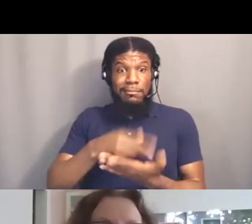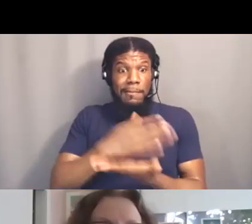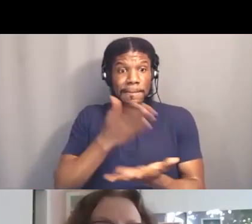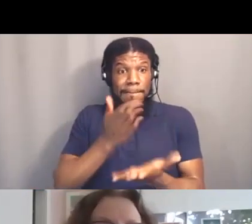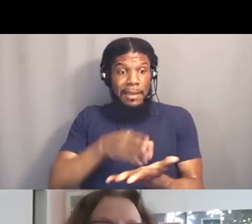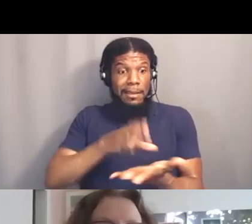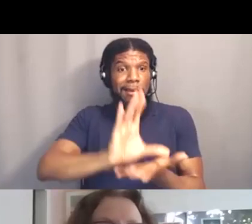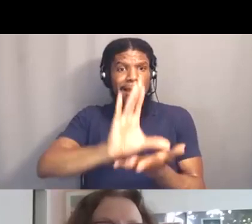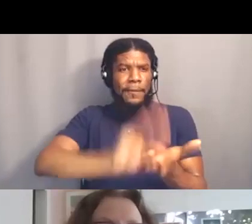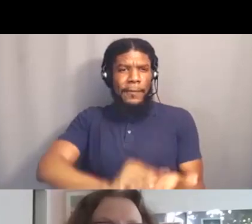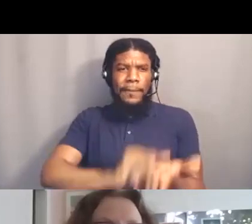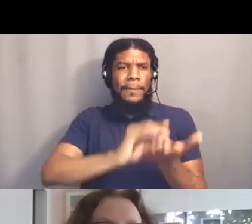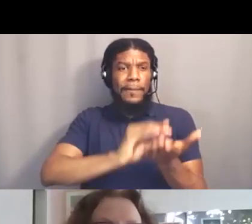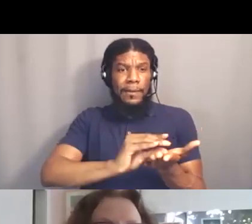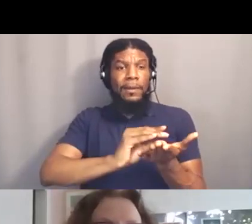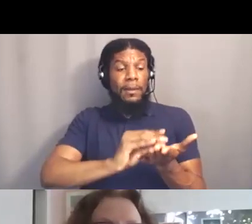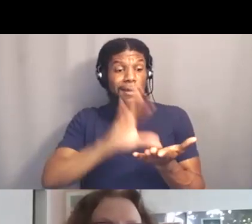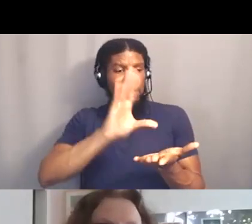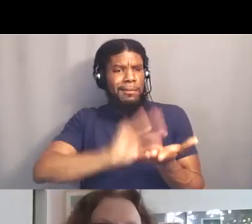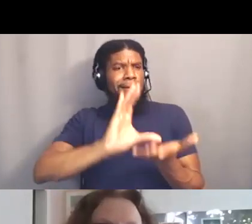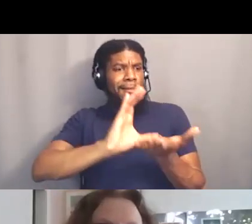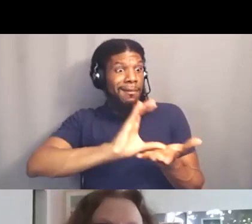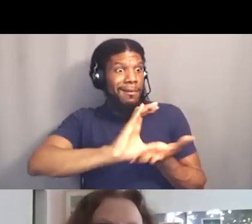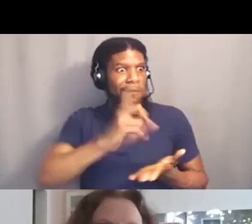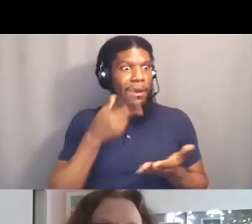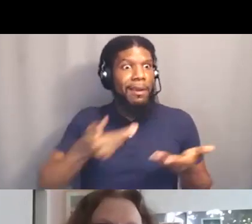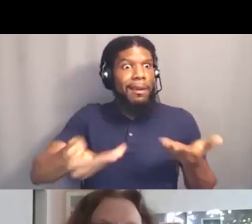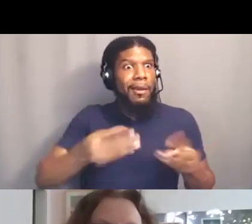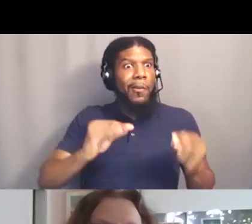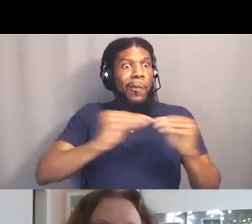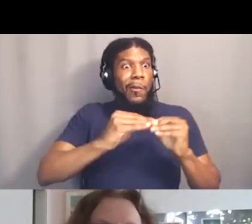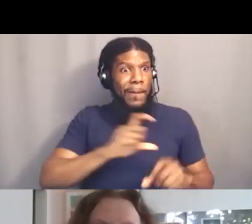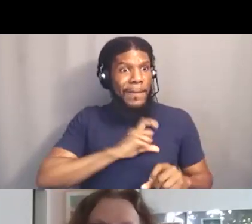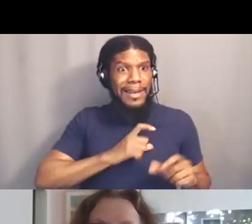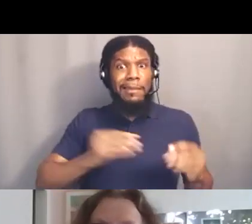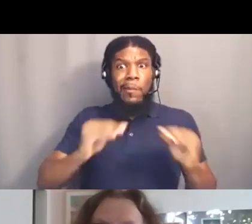that would have gone to hiring more police and using it for alternatives to policing.